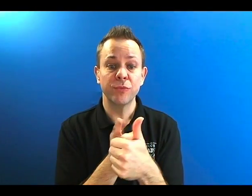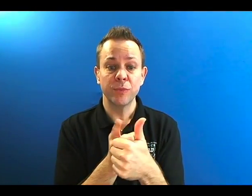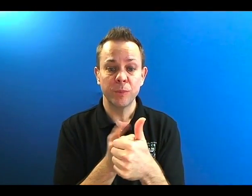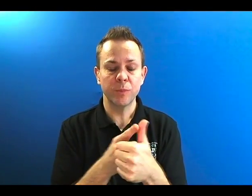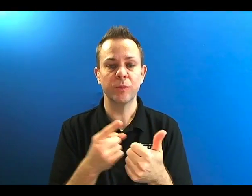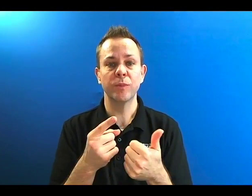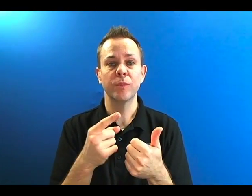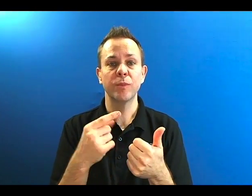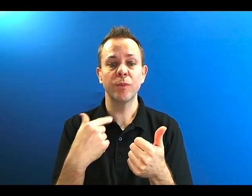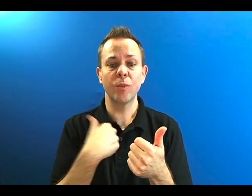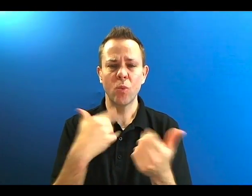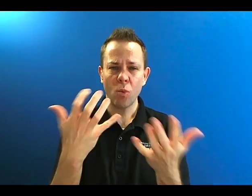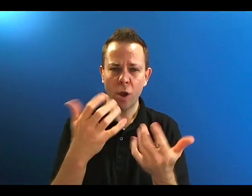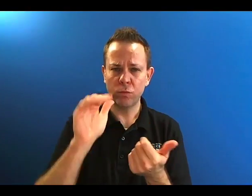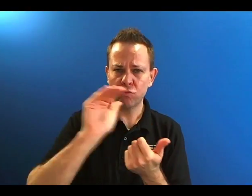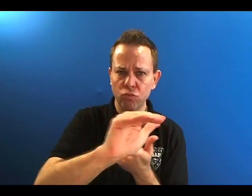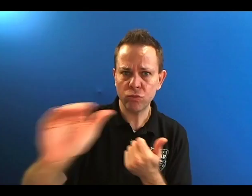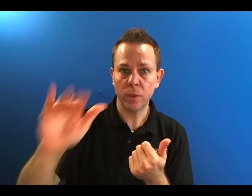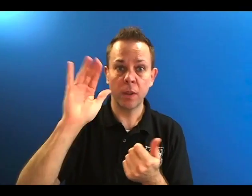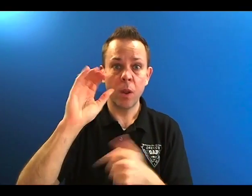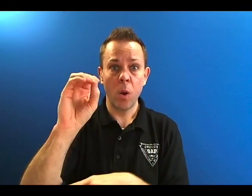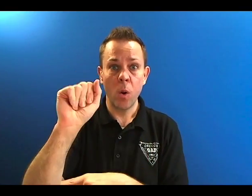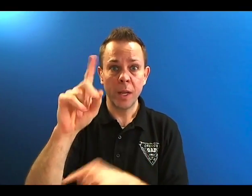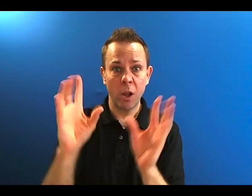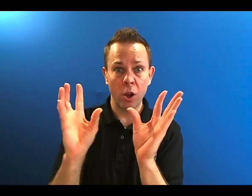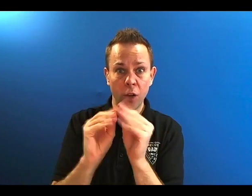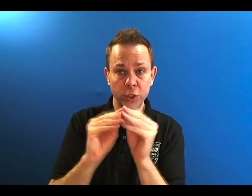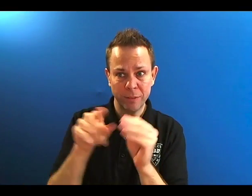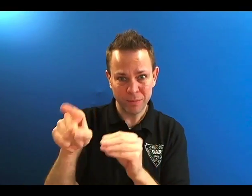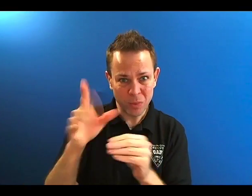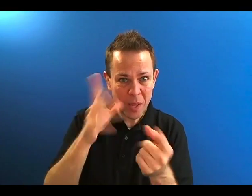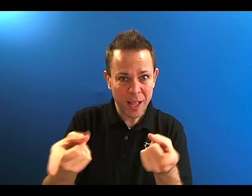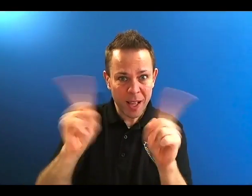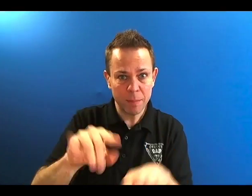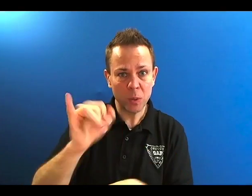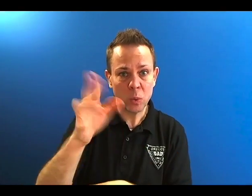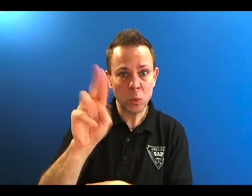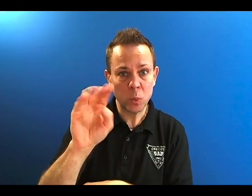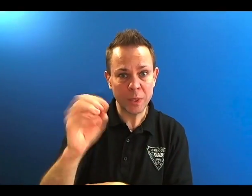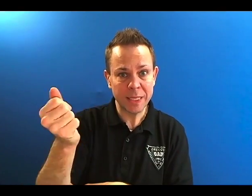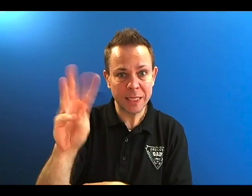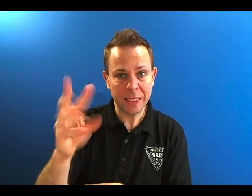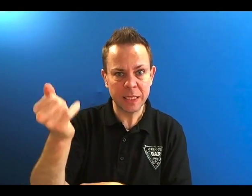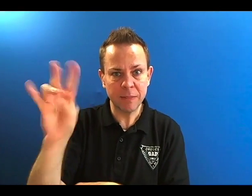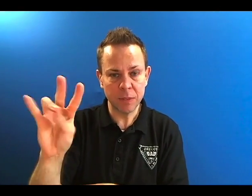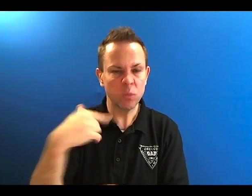I’d like to remind you that we are having our statewide conference on June 16-17.